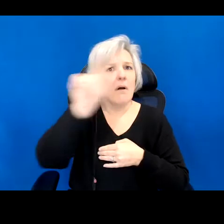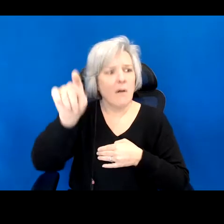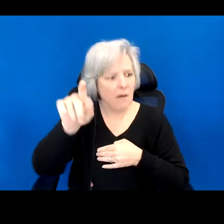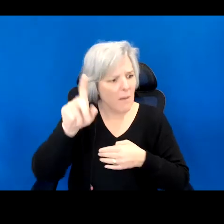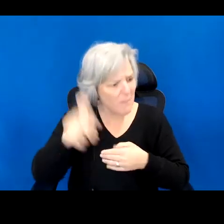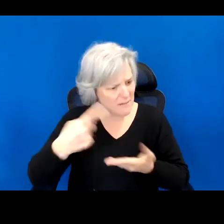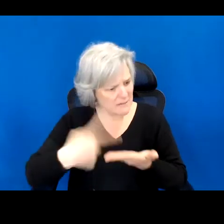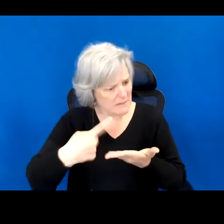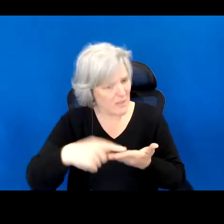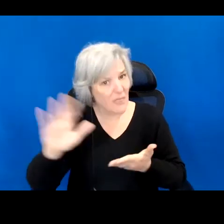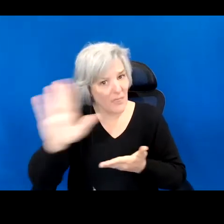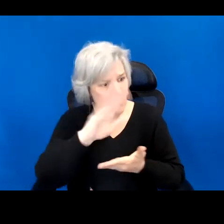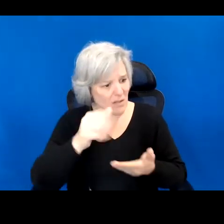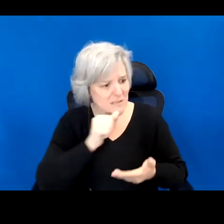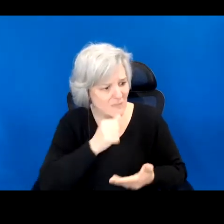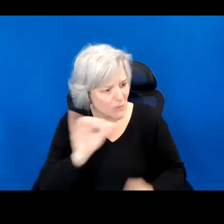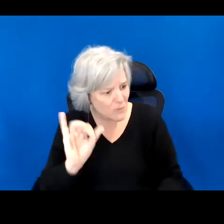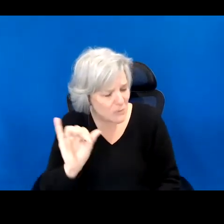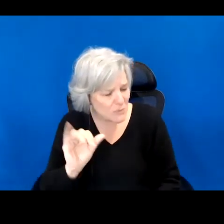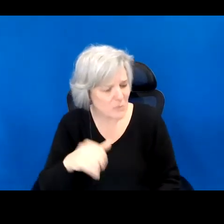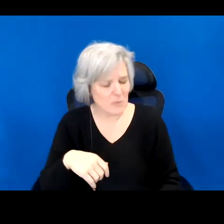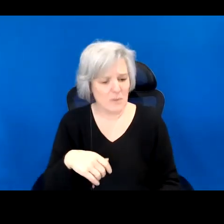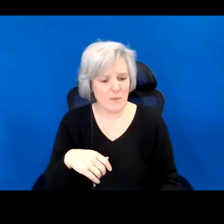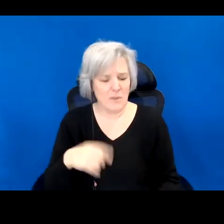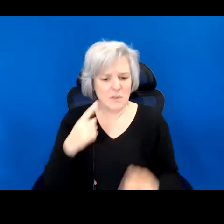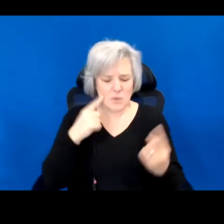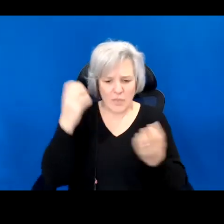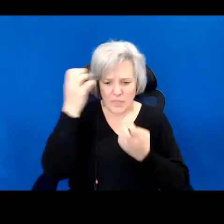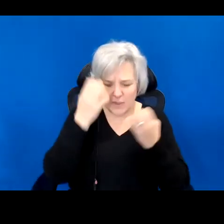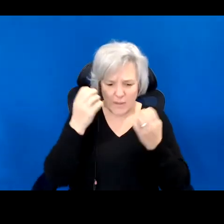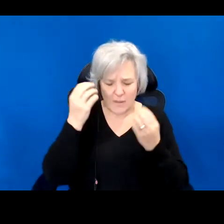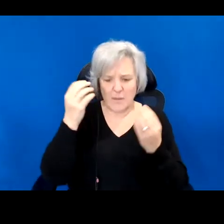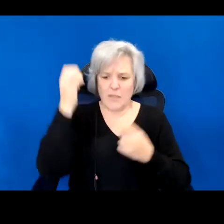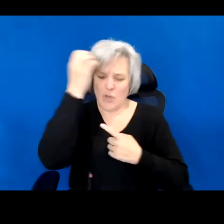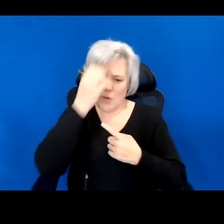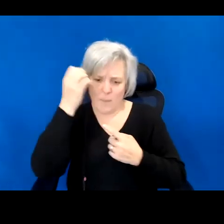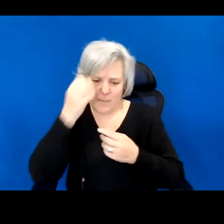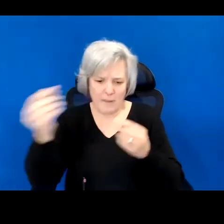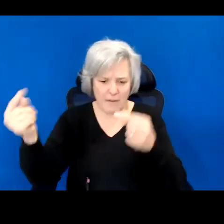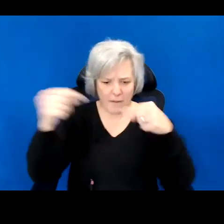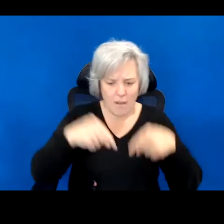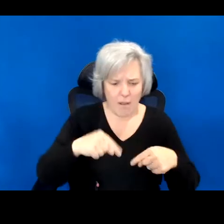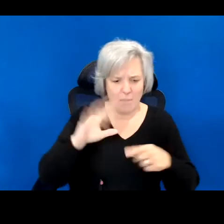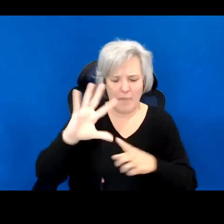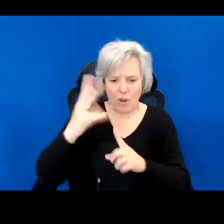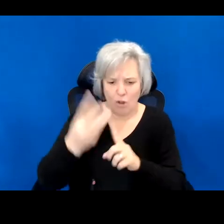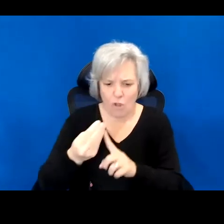on Indigenous peoples, the European theft of their autonomies, cultures, languages,